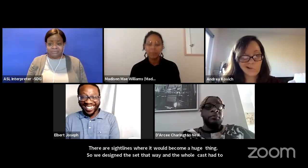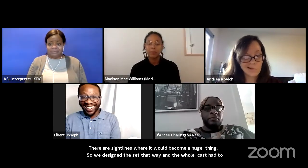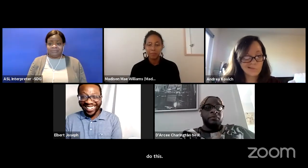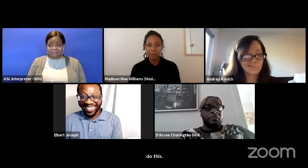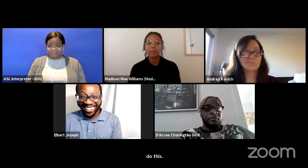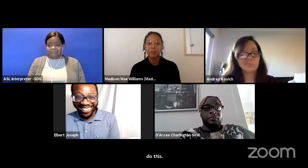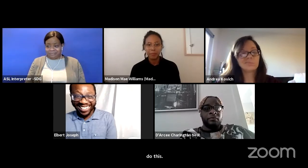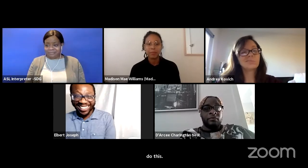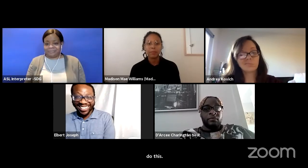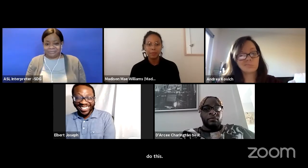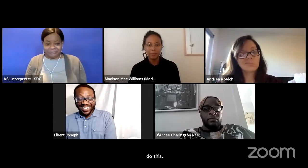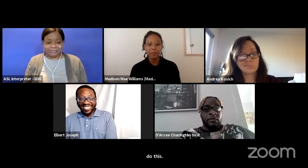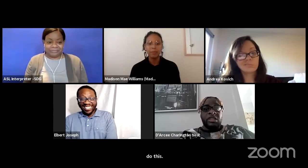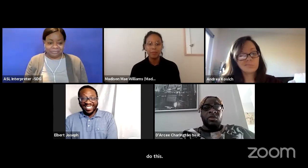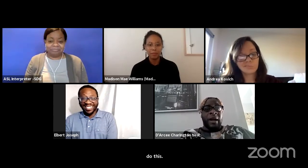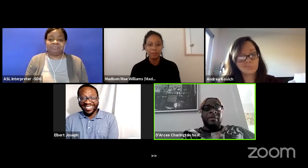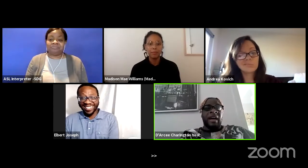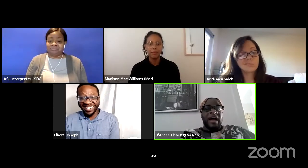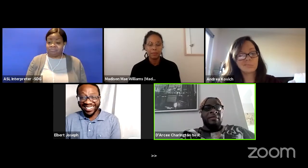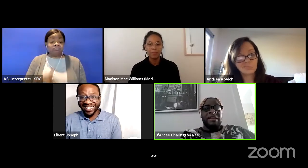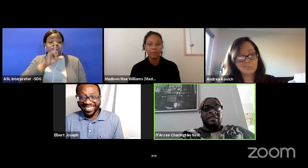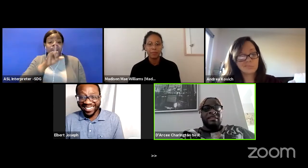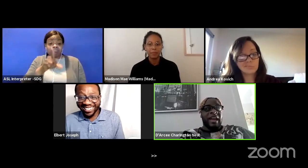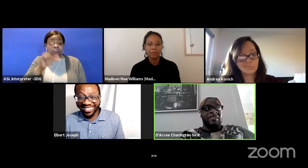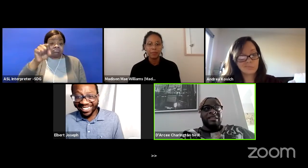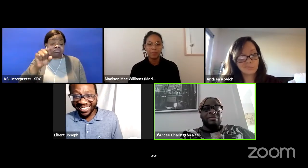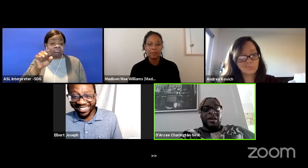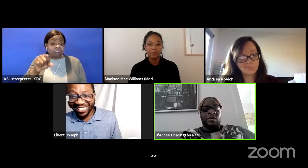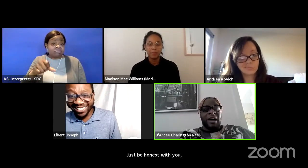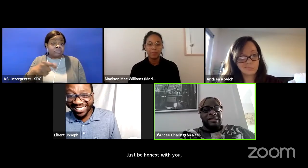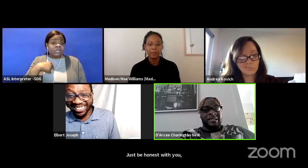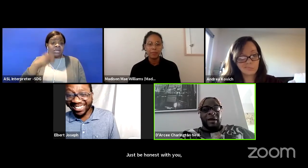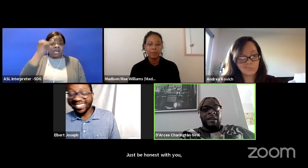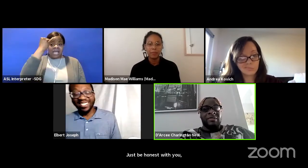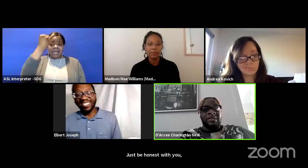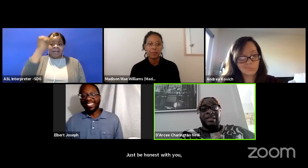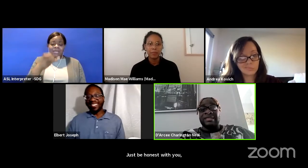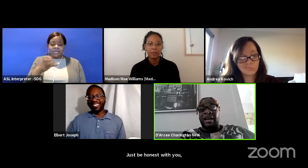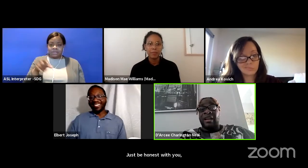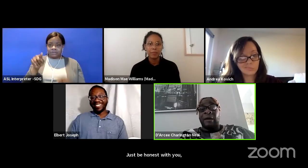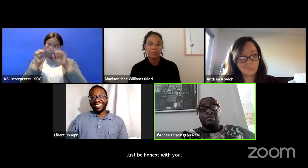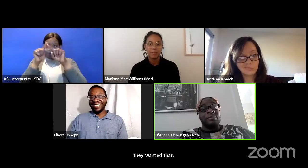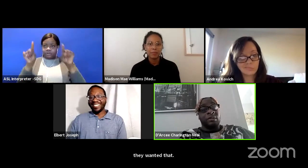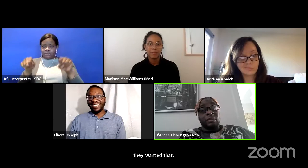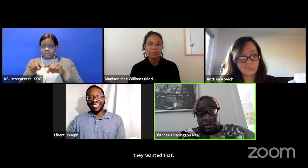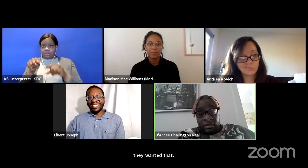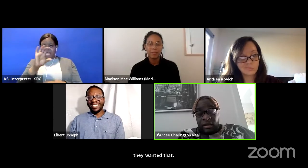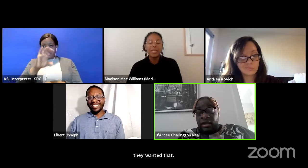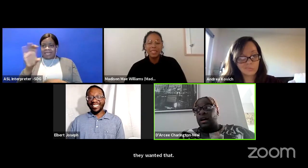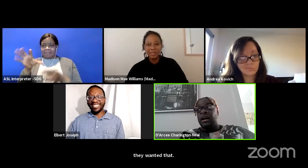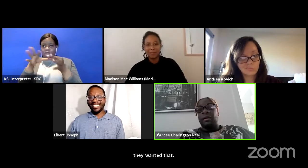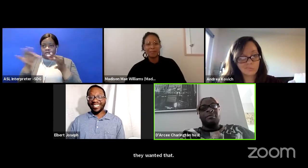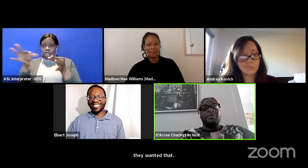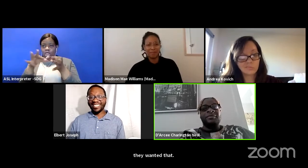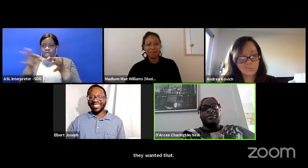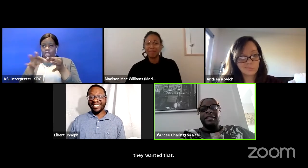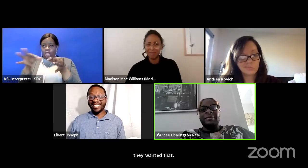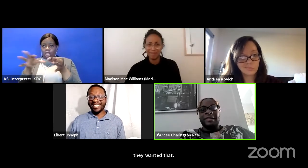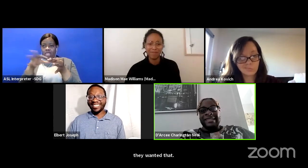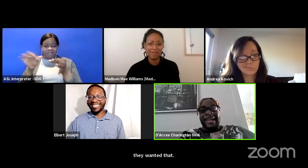Sure, They wanted that. Sure I mean, yeah I imagine that having subtitle boxes at the bottom of the screen is not optimal. (chuckles)